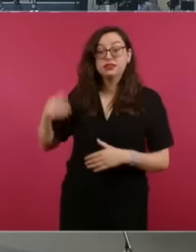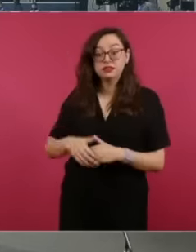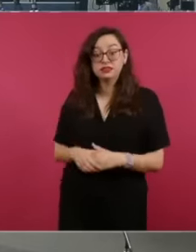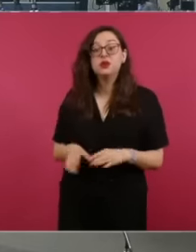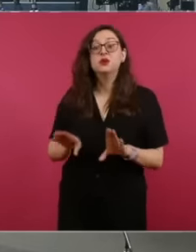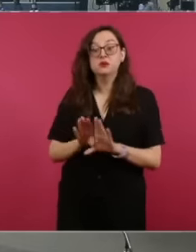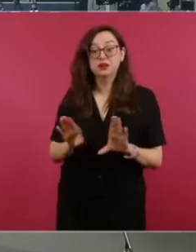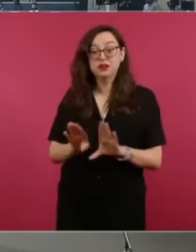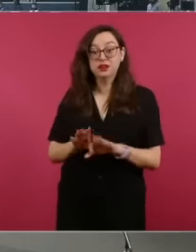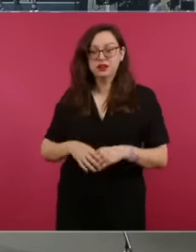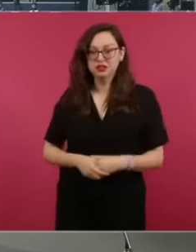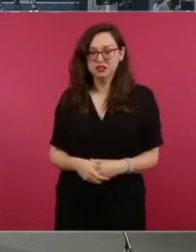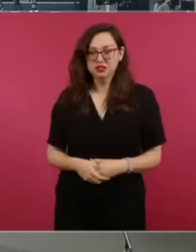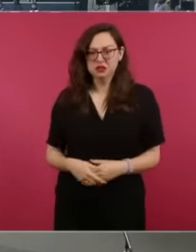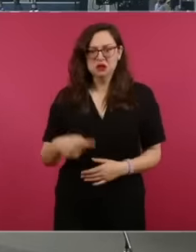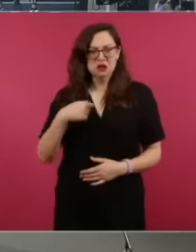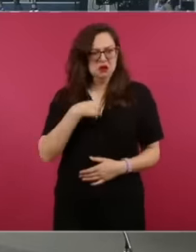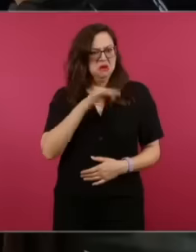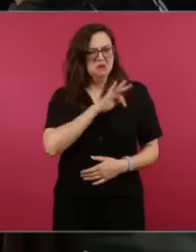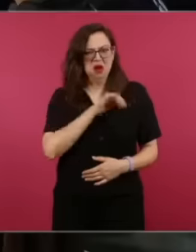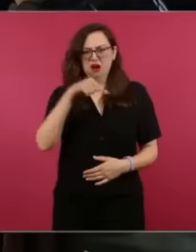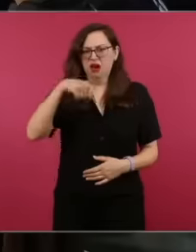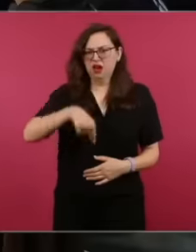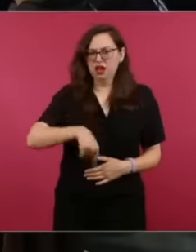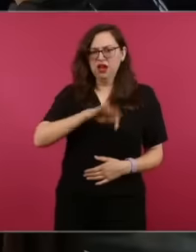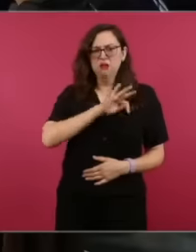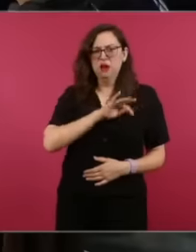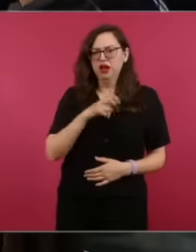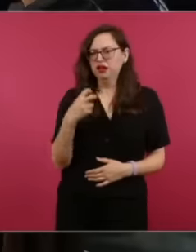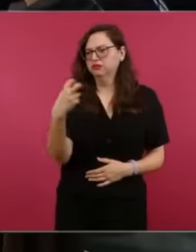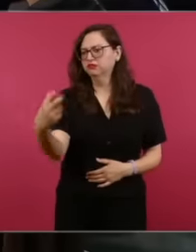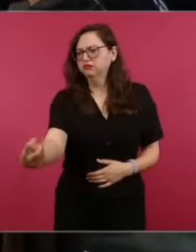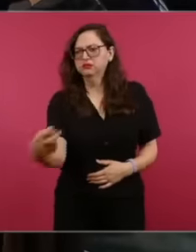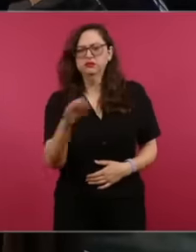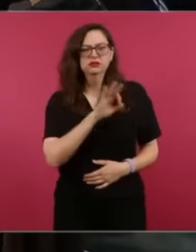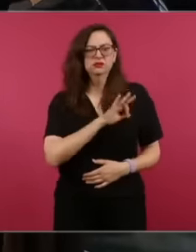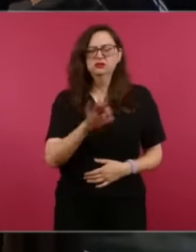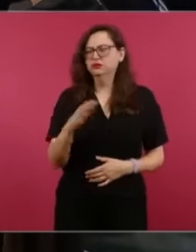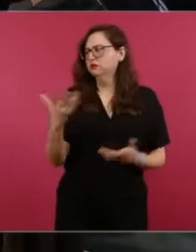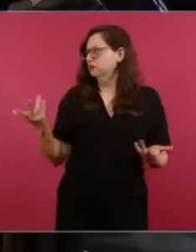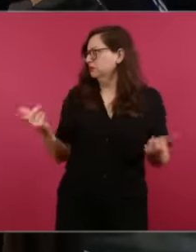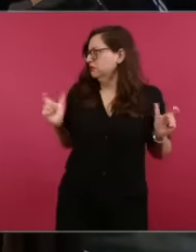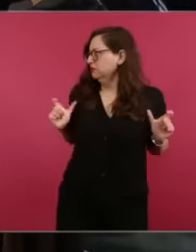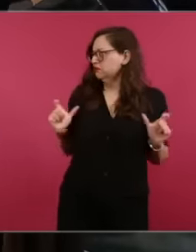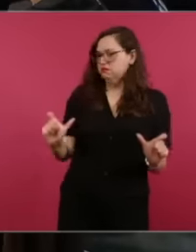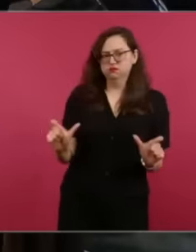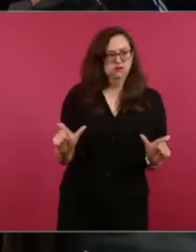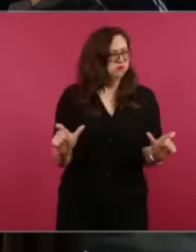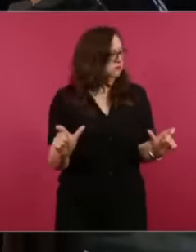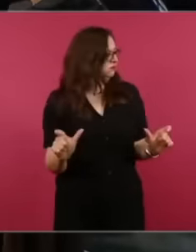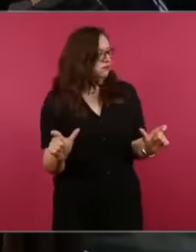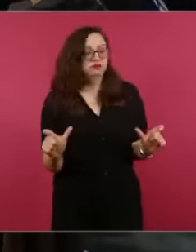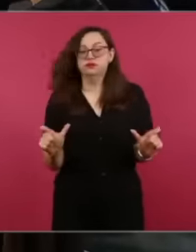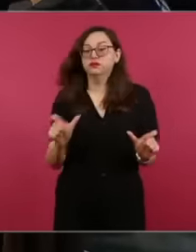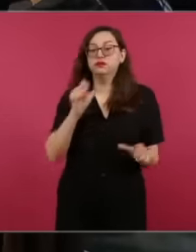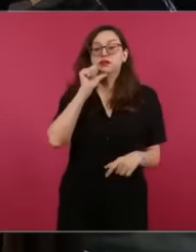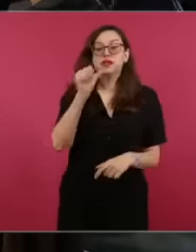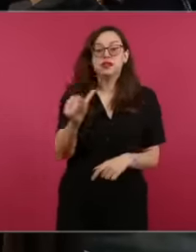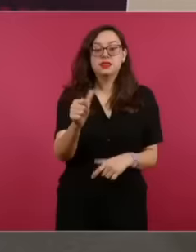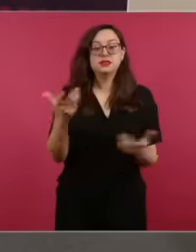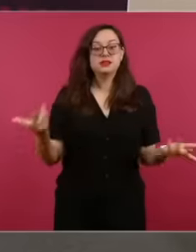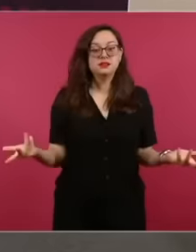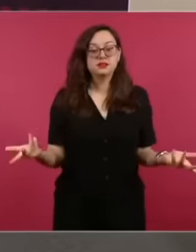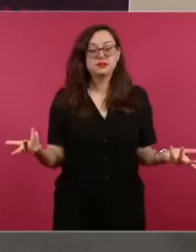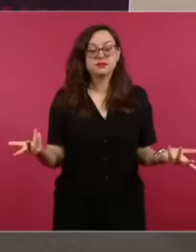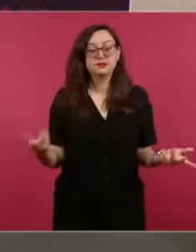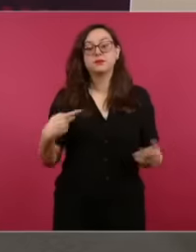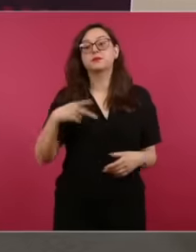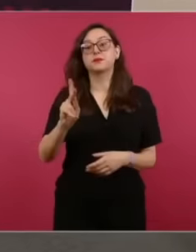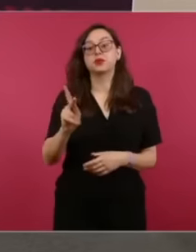a bodyguard. How many took care of the president is that all of that has already been forgotten 8,000